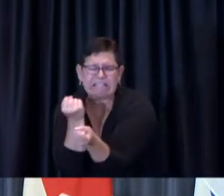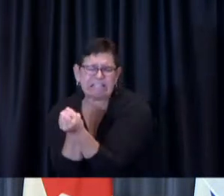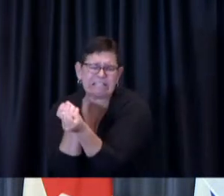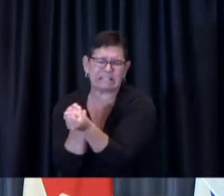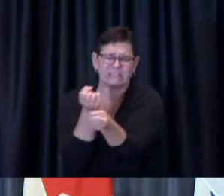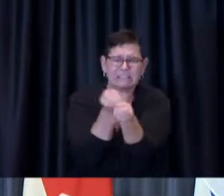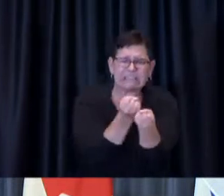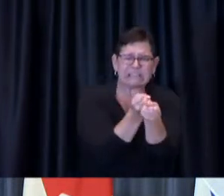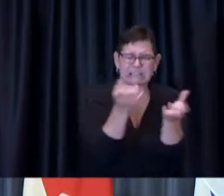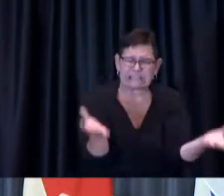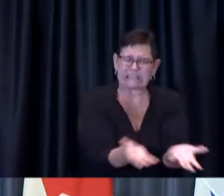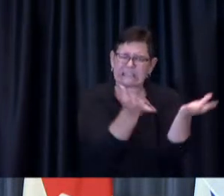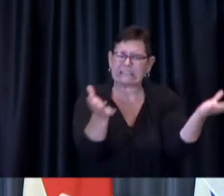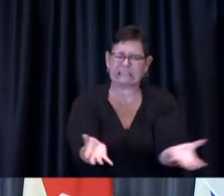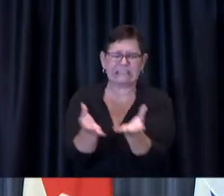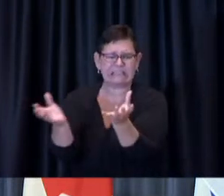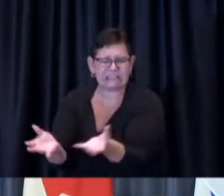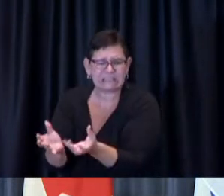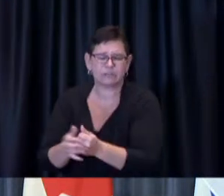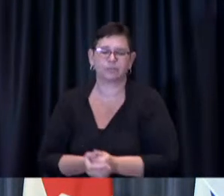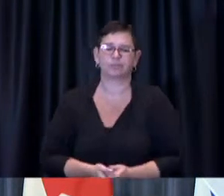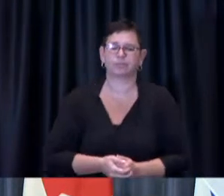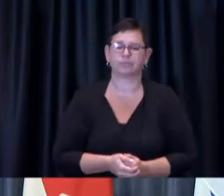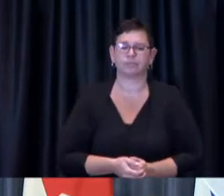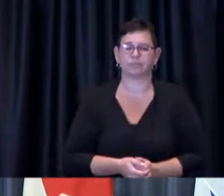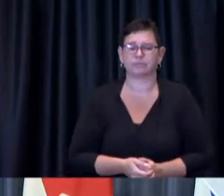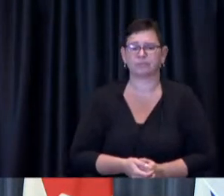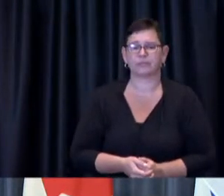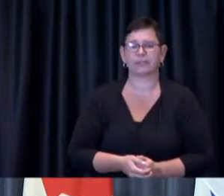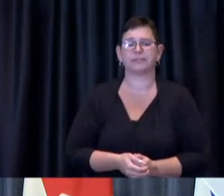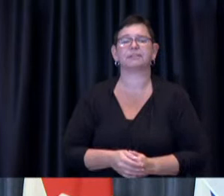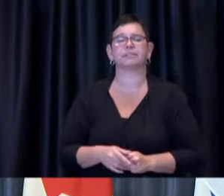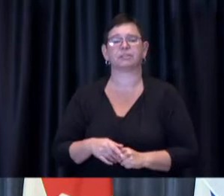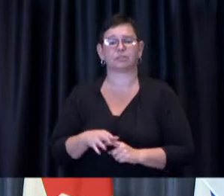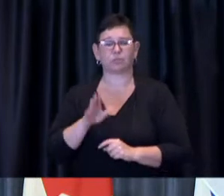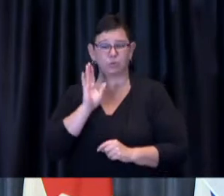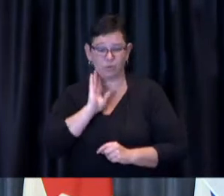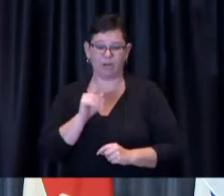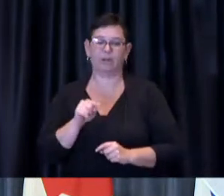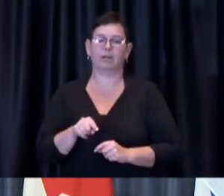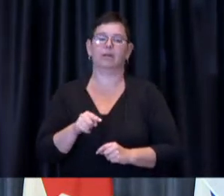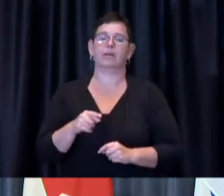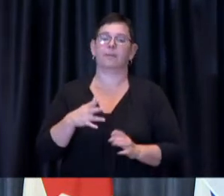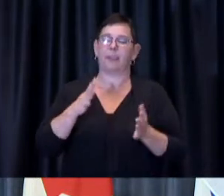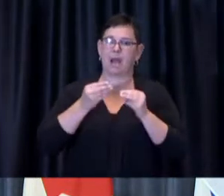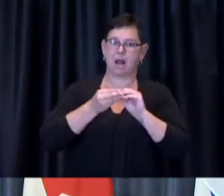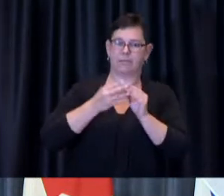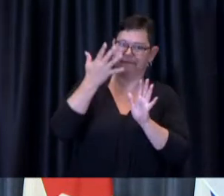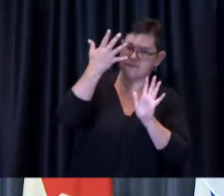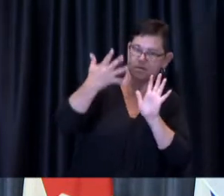As of August the 23rd, we will have five times the number of mobile clinic teams in operation